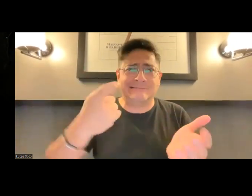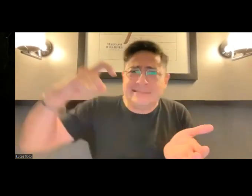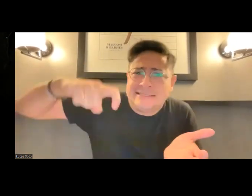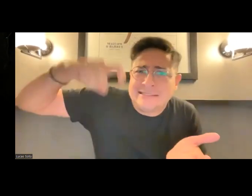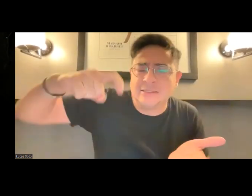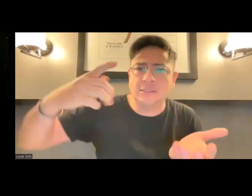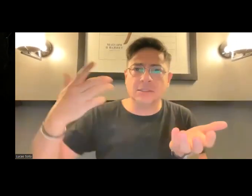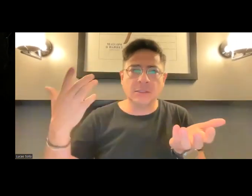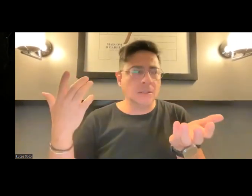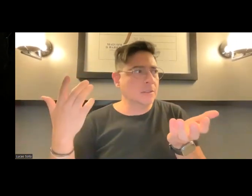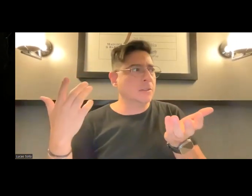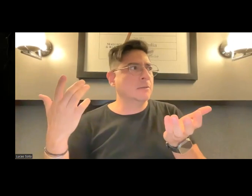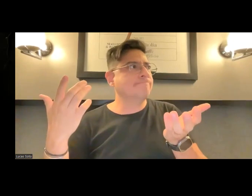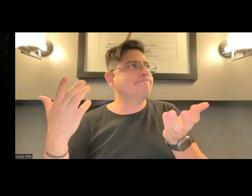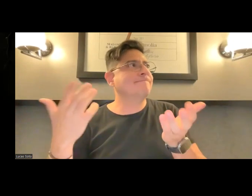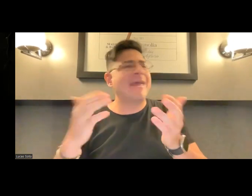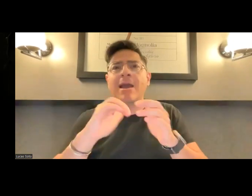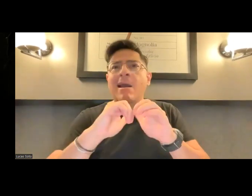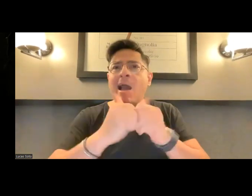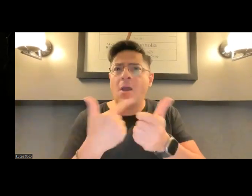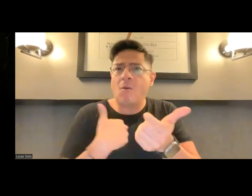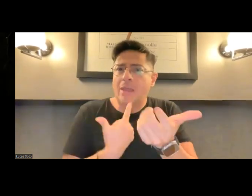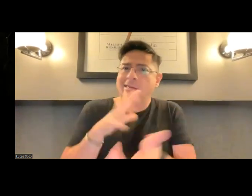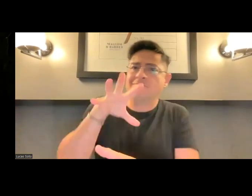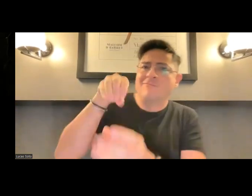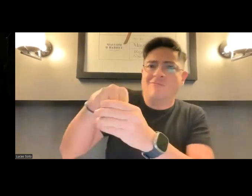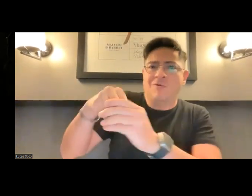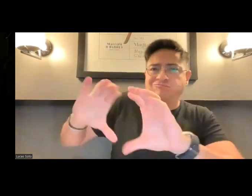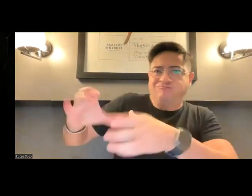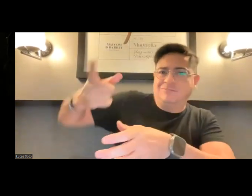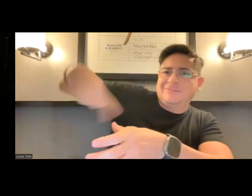impact on these large companies to apply captioning in the